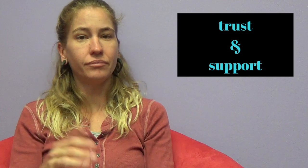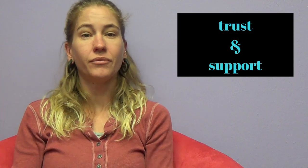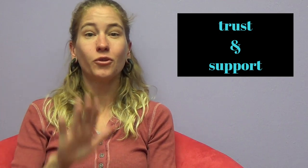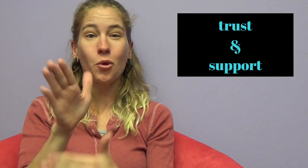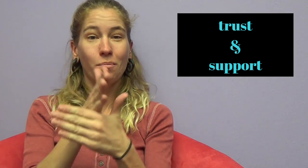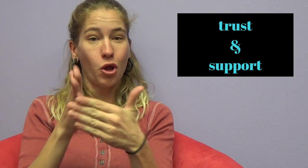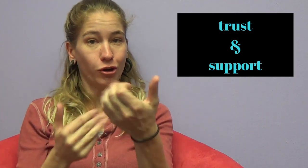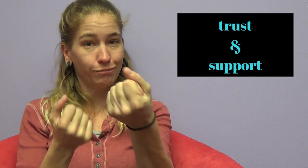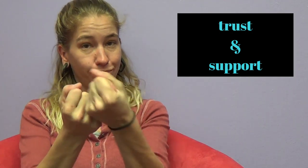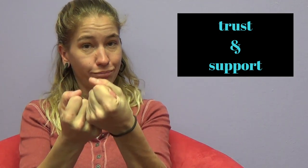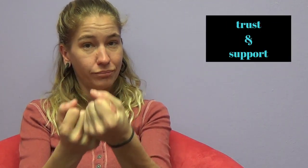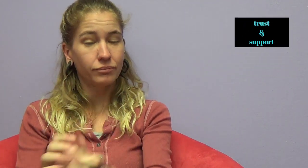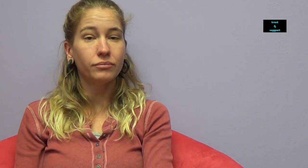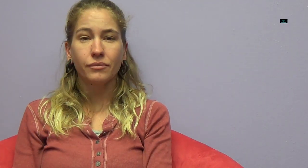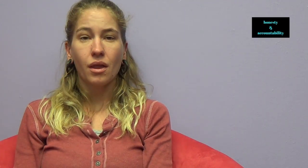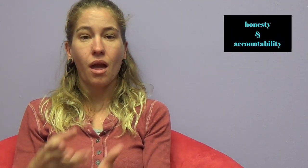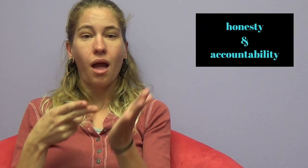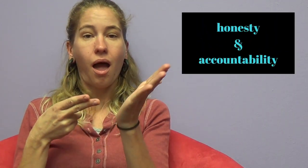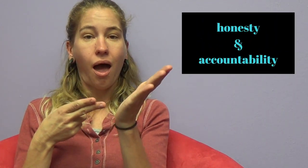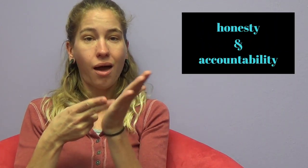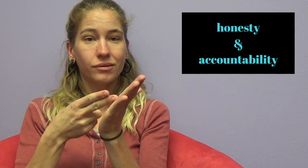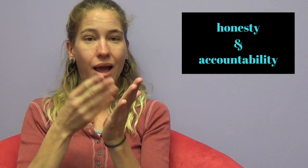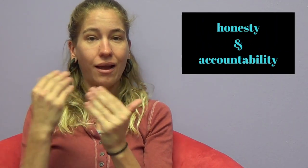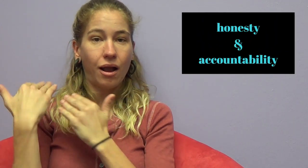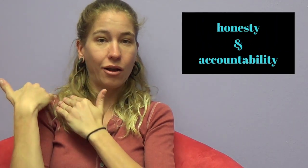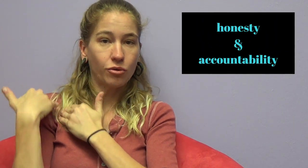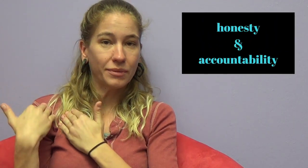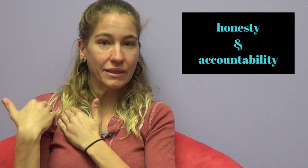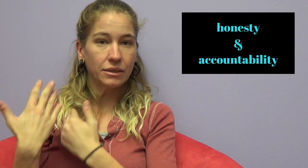Your partner supports you. Honesty and accountability.